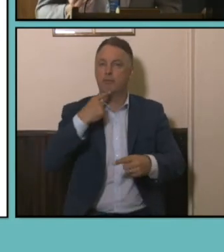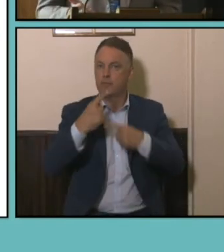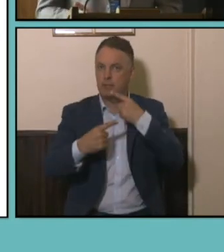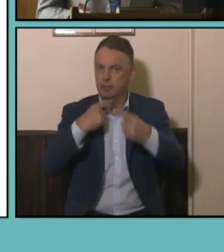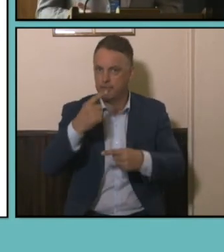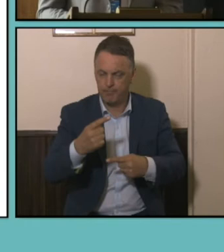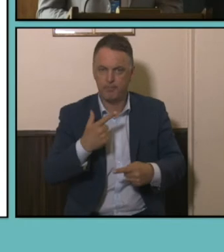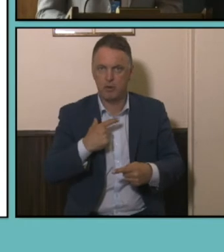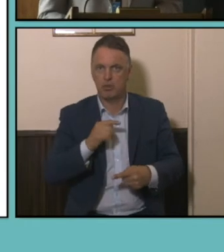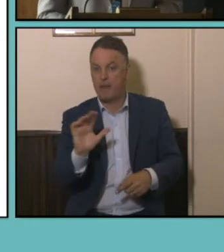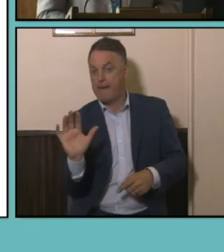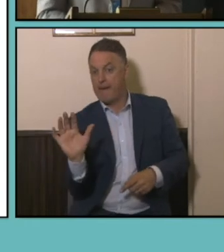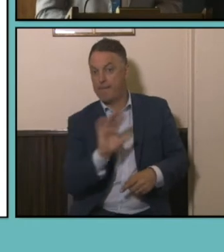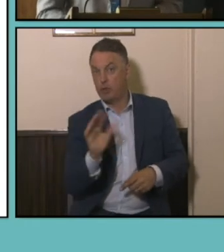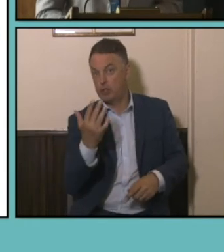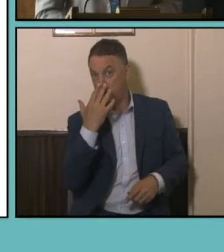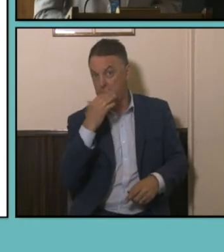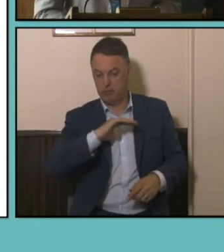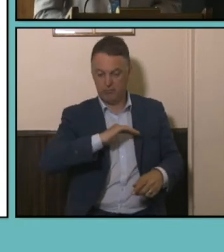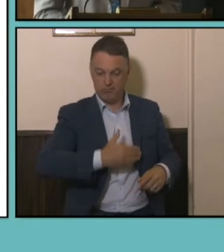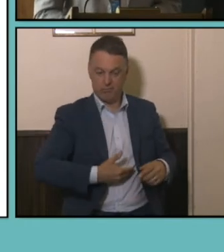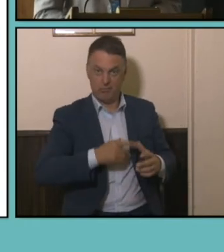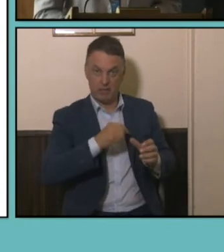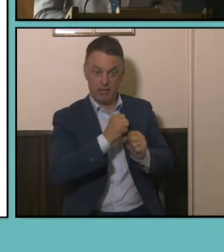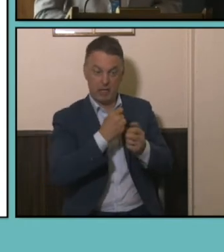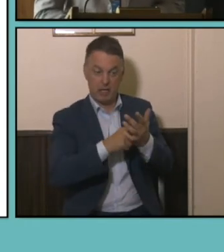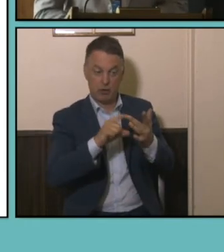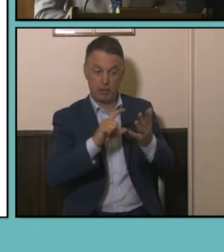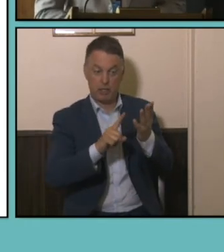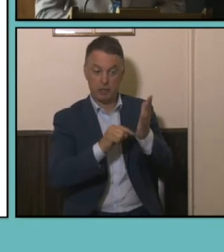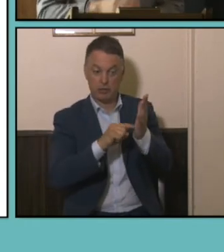Australian agriculture that we've seen, not just in the 2016 Census, but